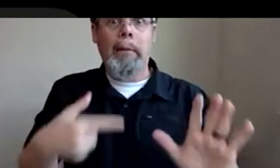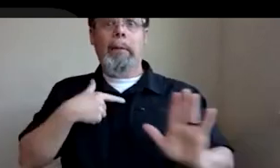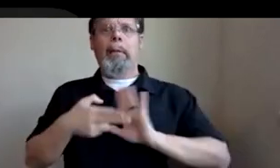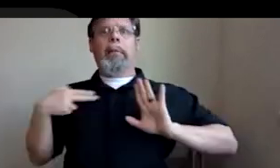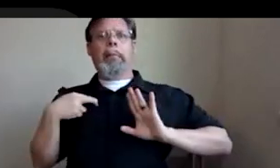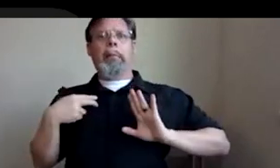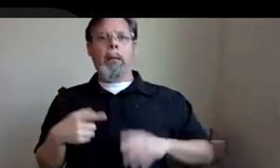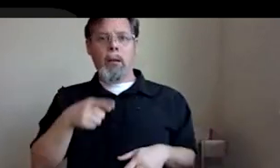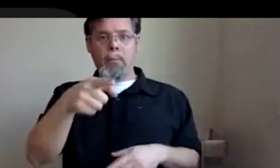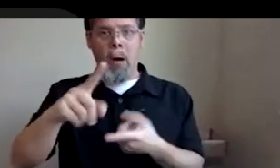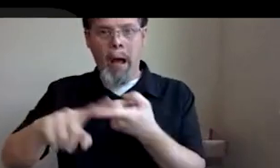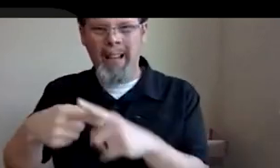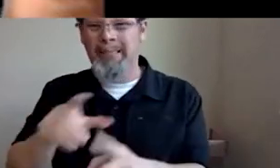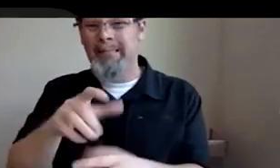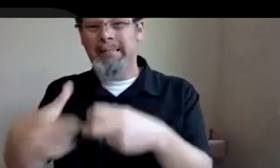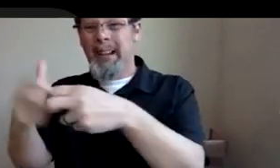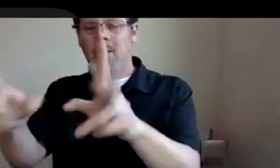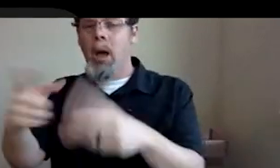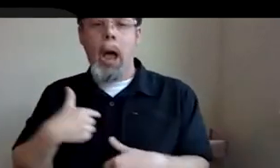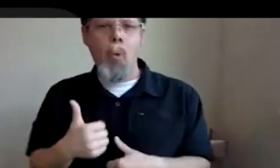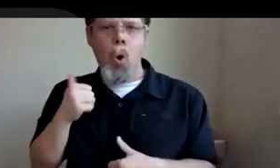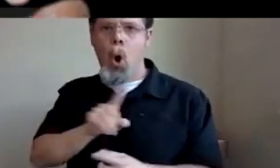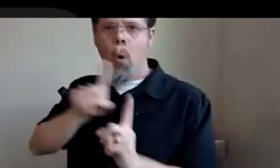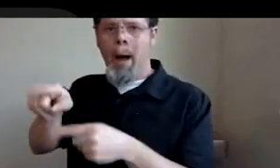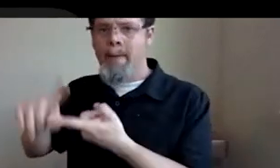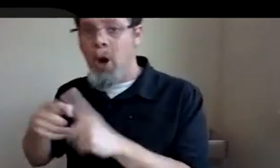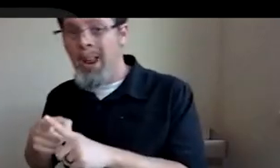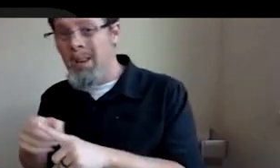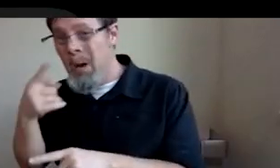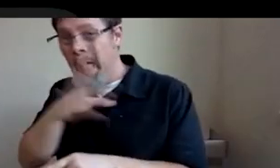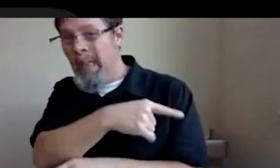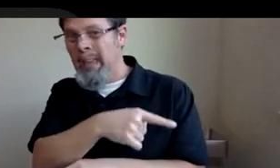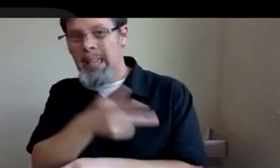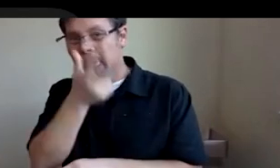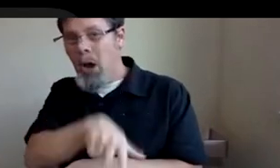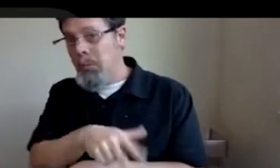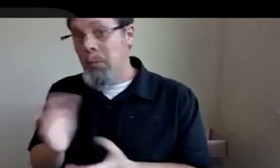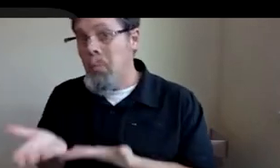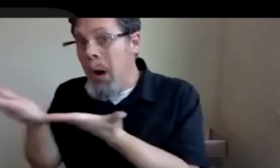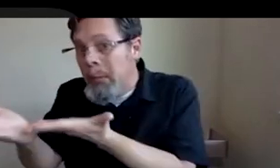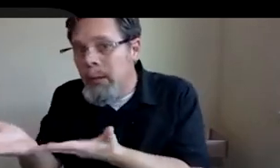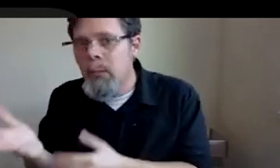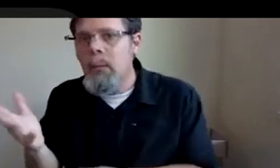Like I will go to my friend and recommend someone who's a dud because now my friend is going to be mad at me and they're never going to listen to me